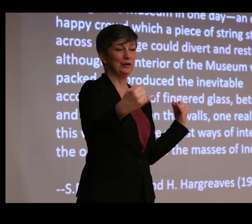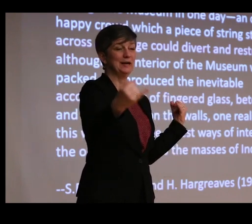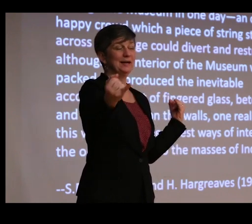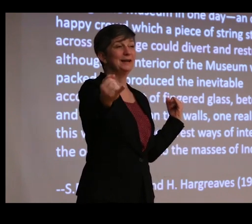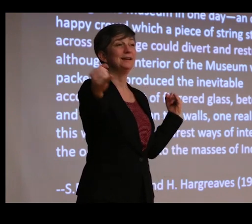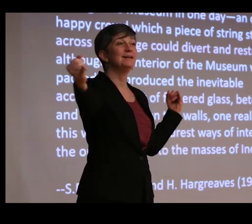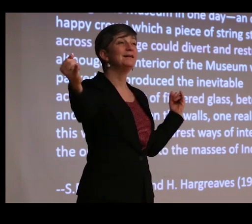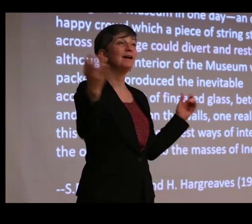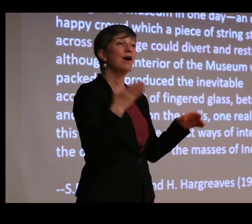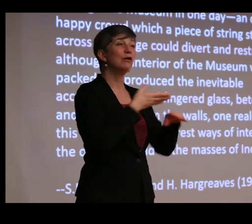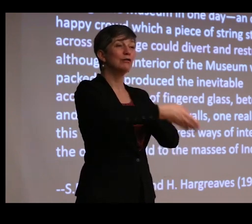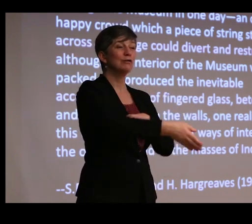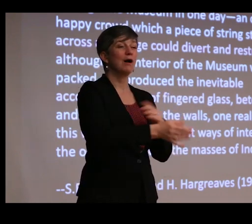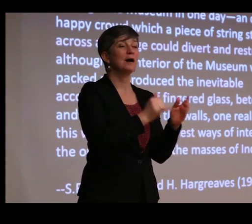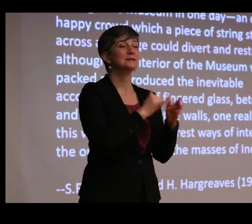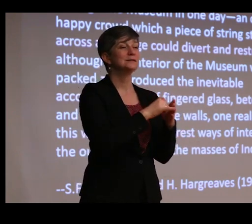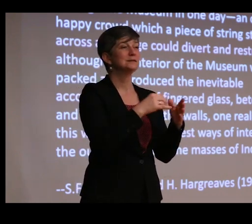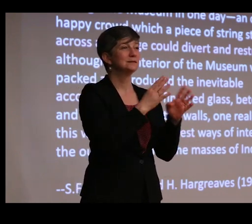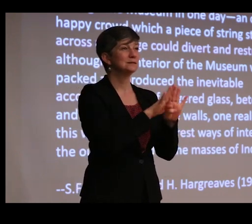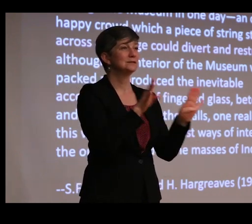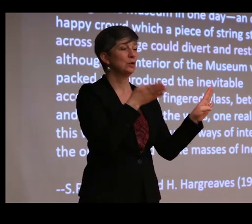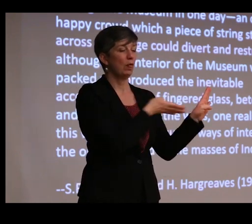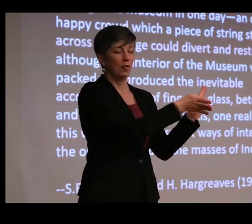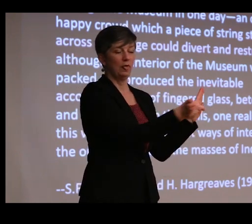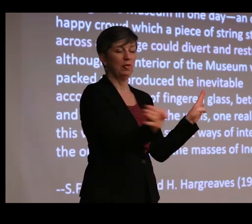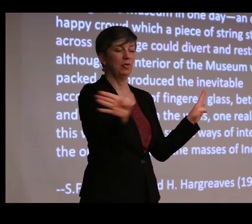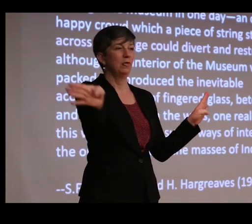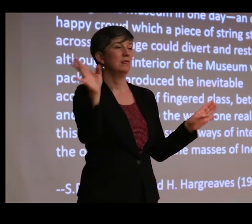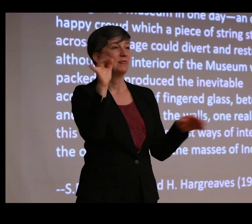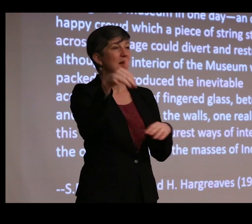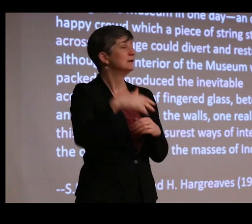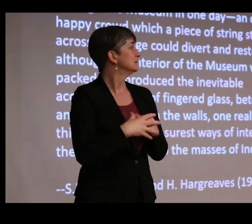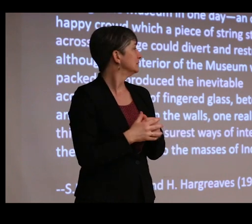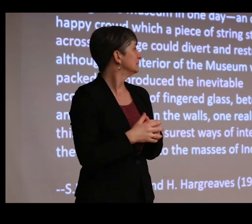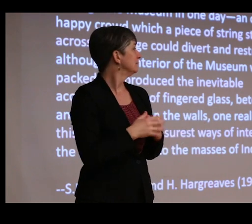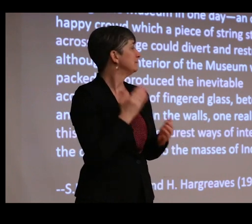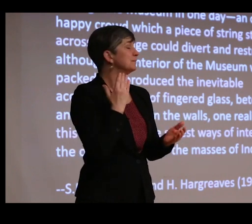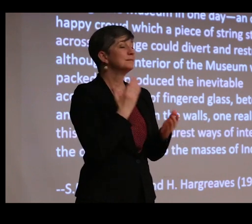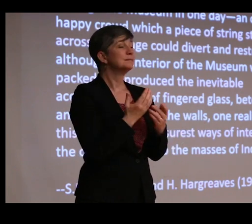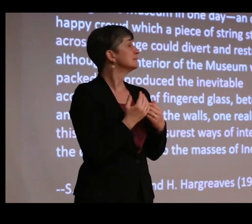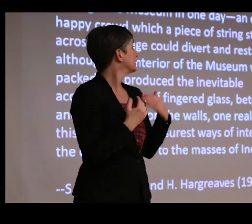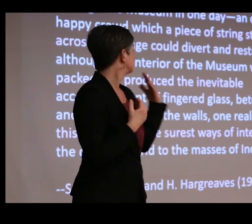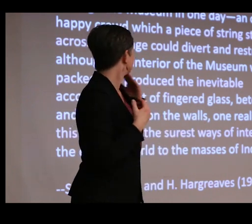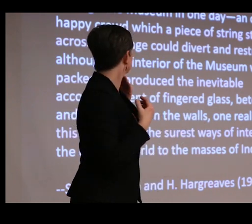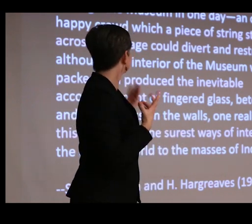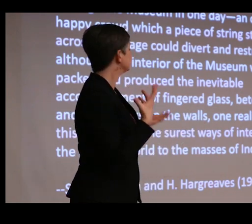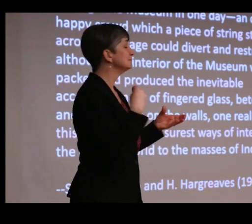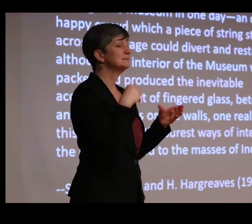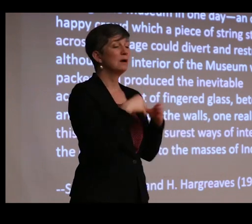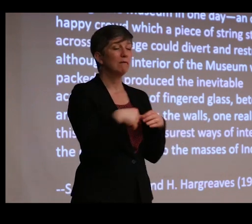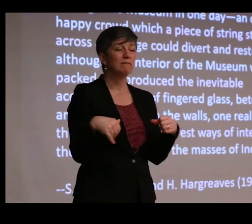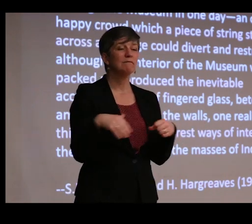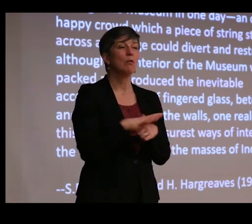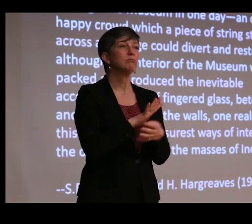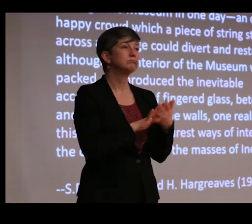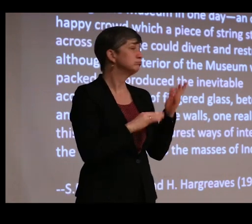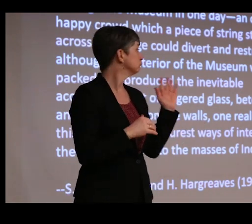stretched across a passage could divert and restrain. And although the interior of the museum was packed and produced the inevitable accompaniment